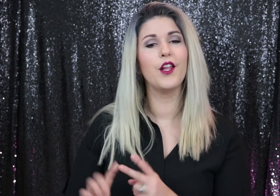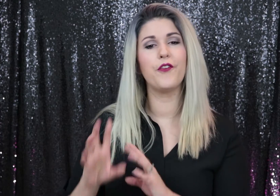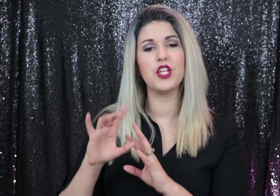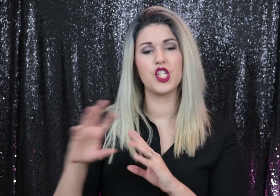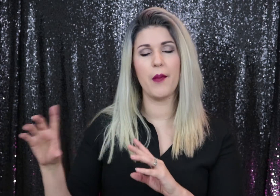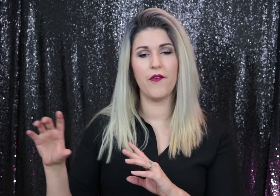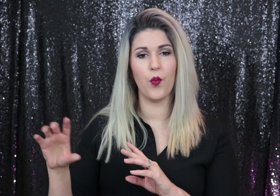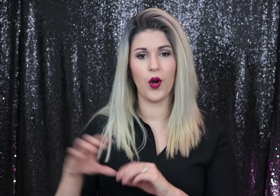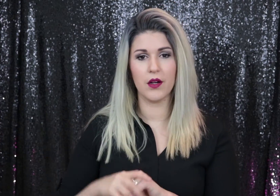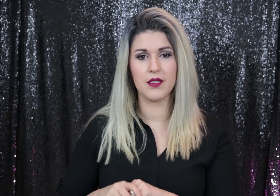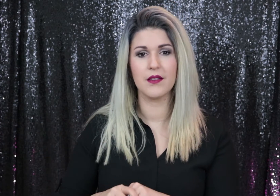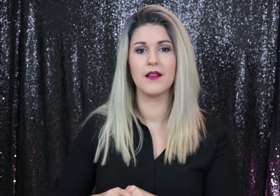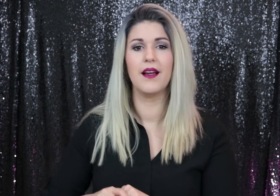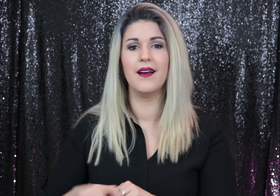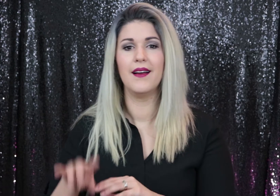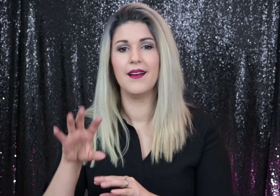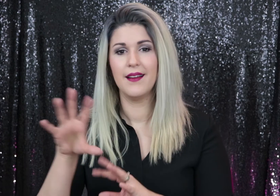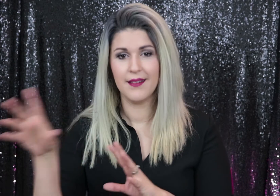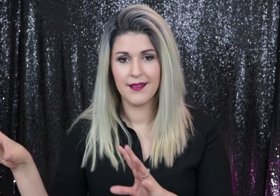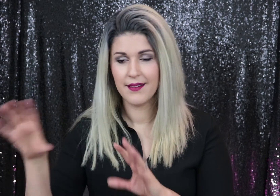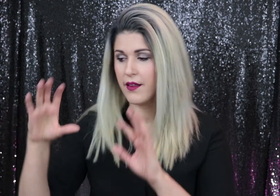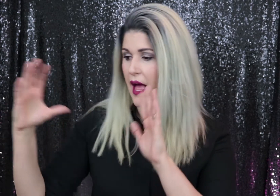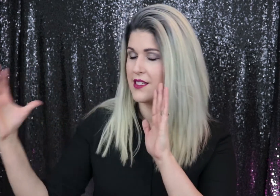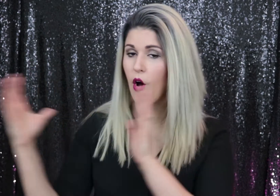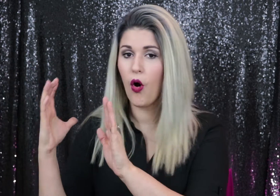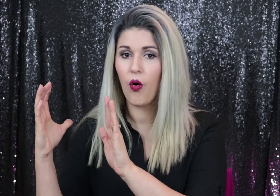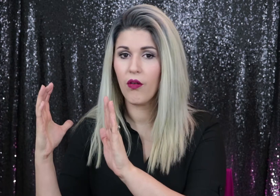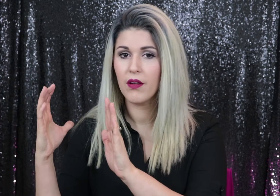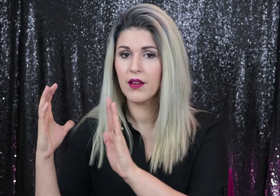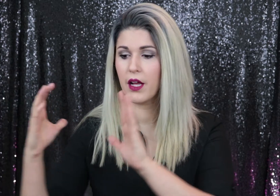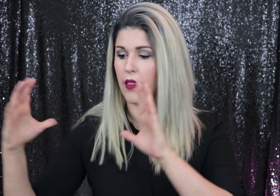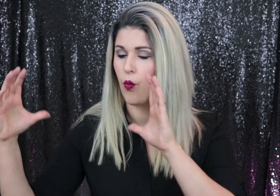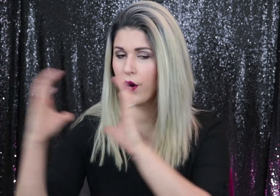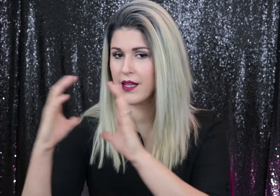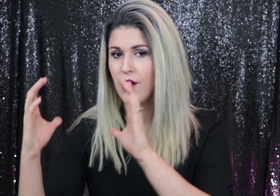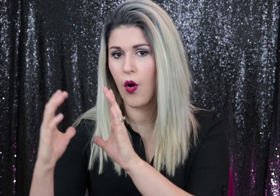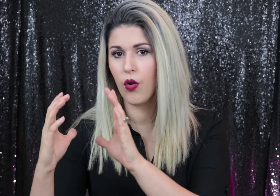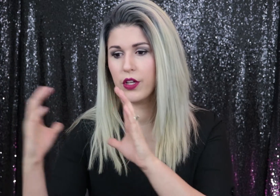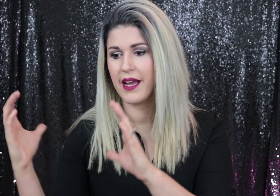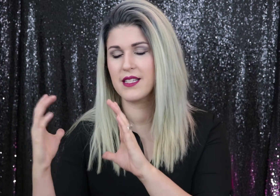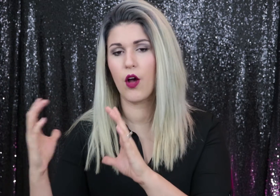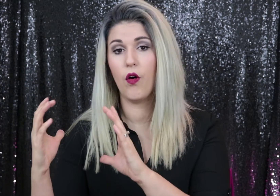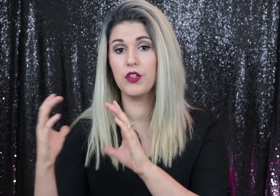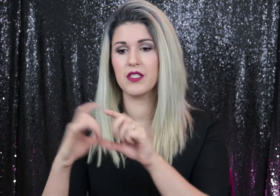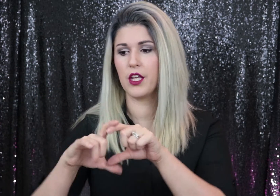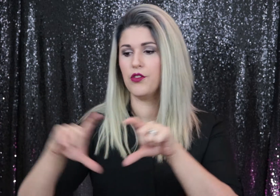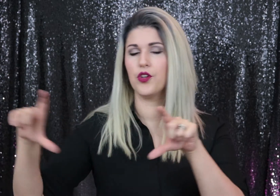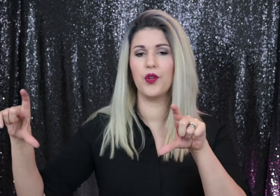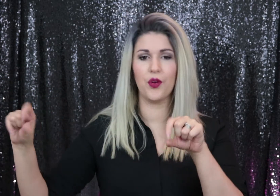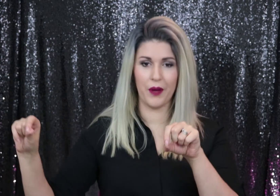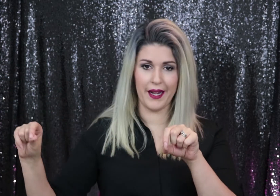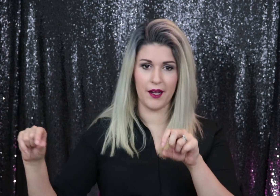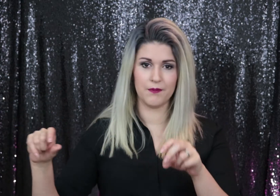look for the shape of the words as a whole. The word as a whole. Look at it as a whole just like you do when you're reading.